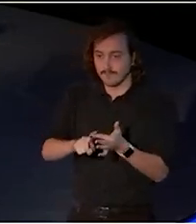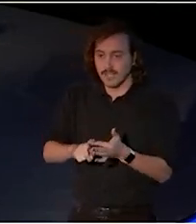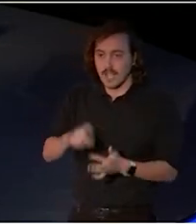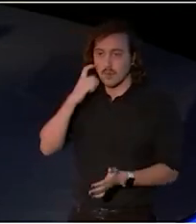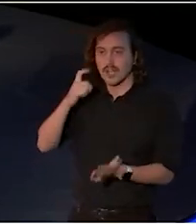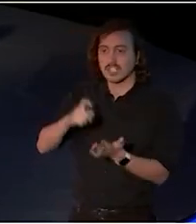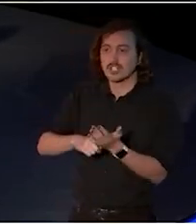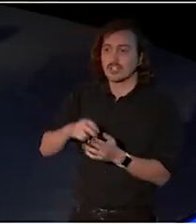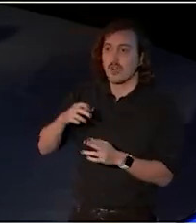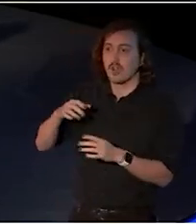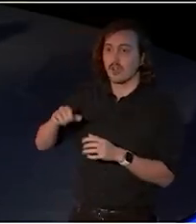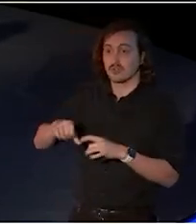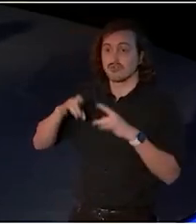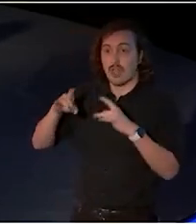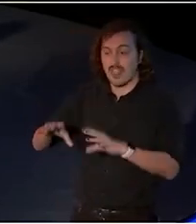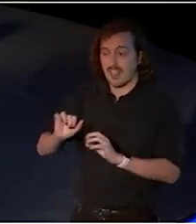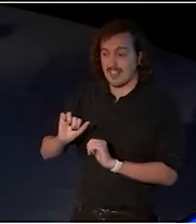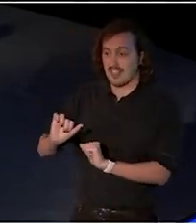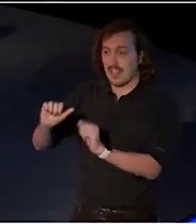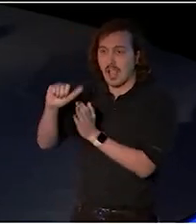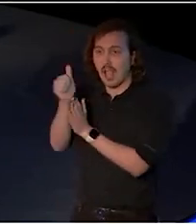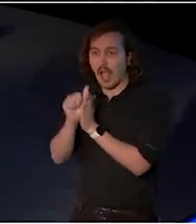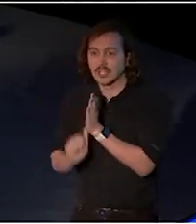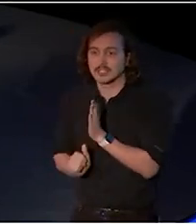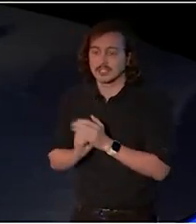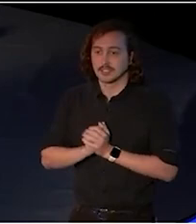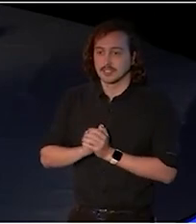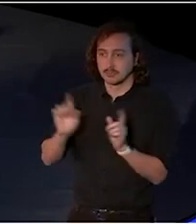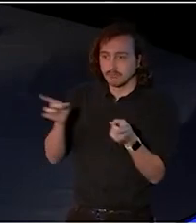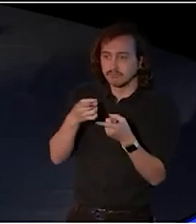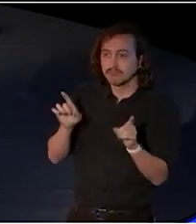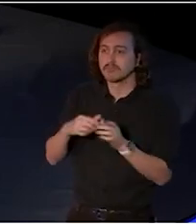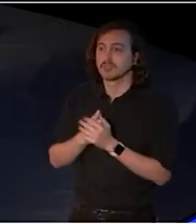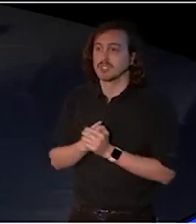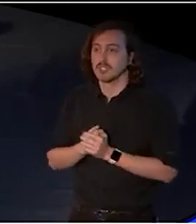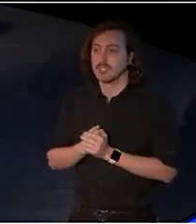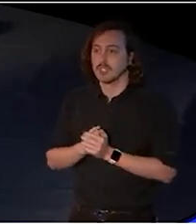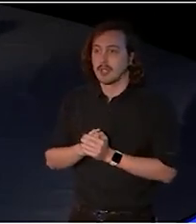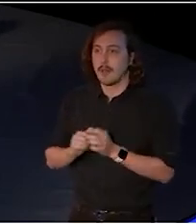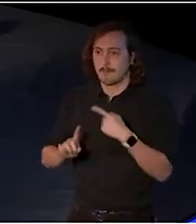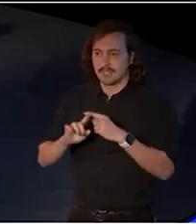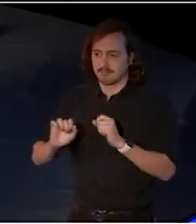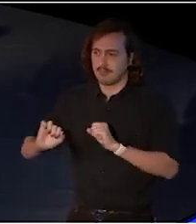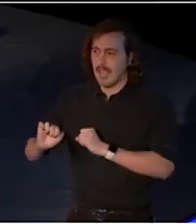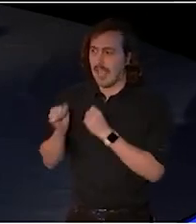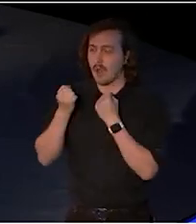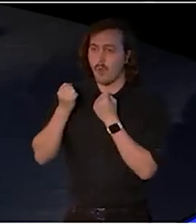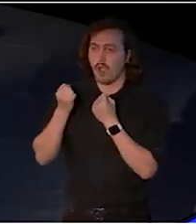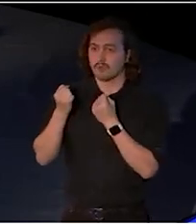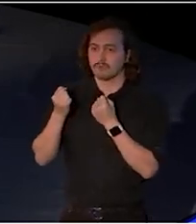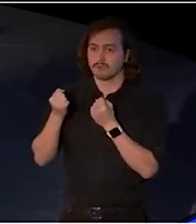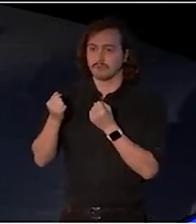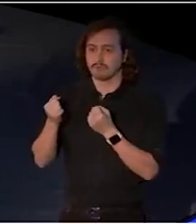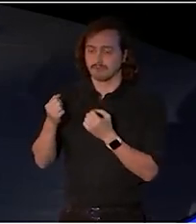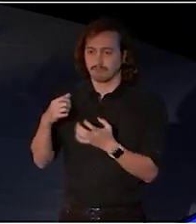and recognition of the immense cultural, social and economic value that our artists inspire.